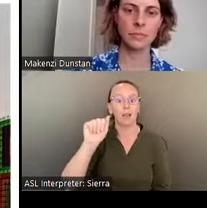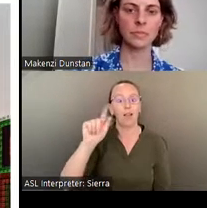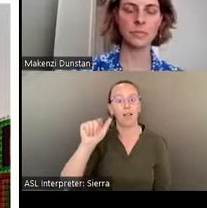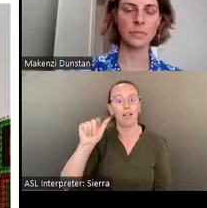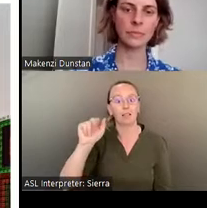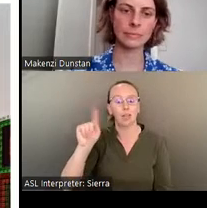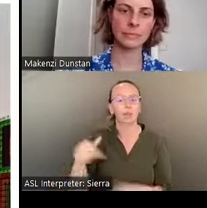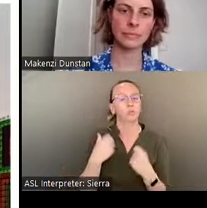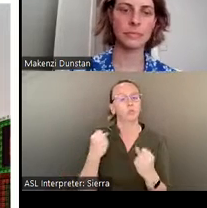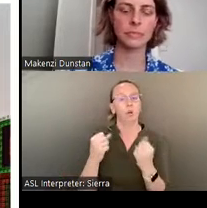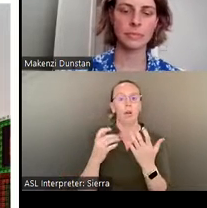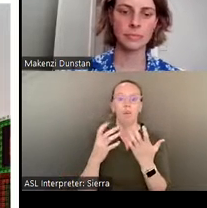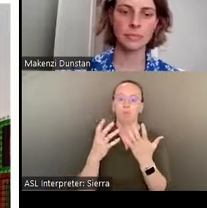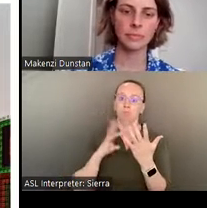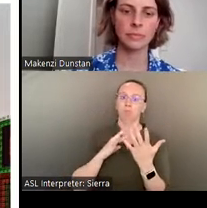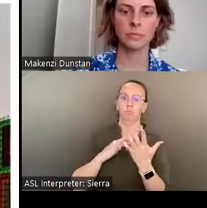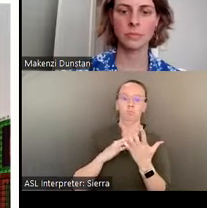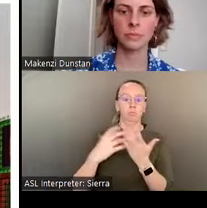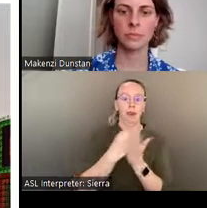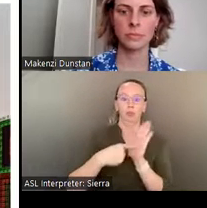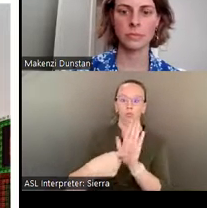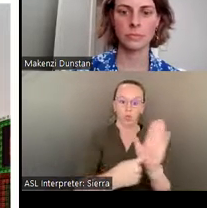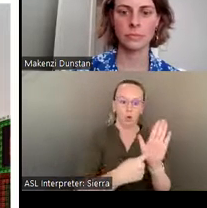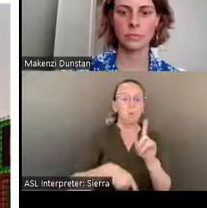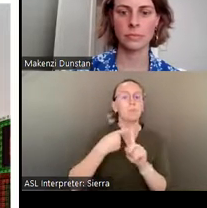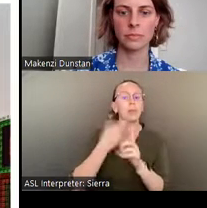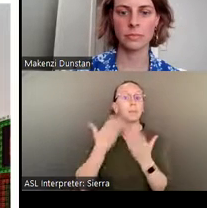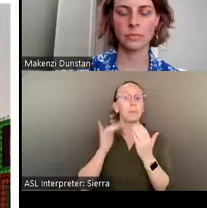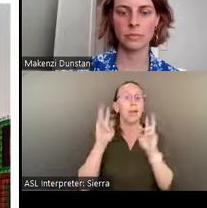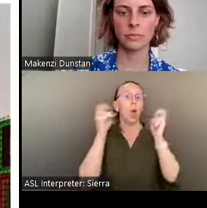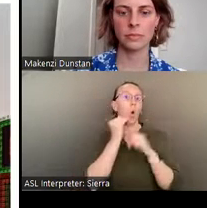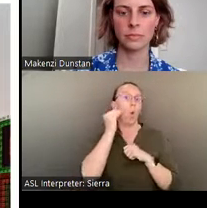while also providing a potential home base for ultimately making a two-hour southern